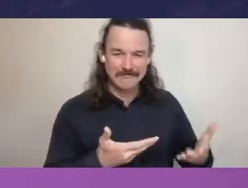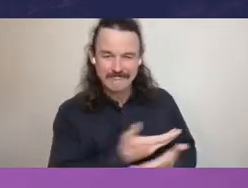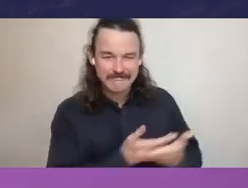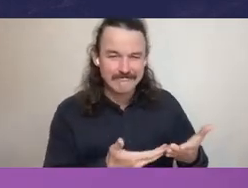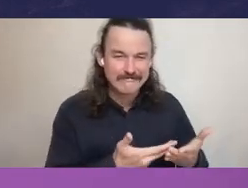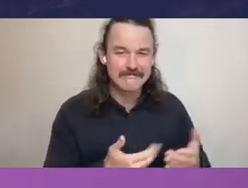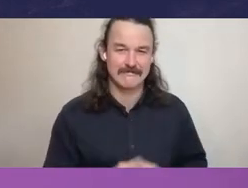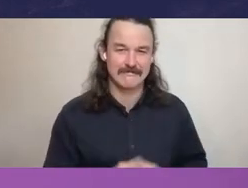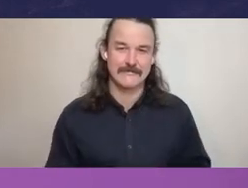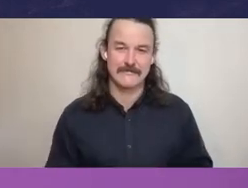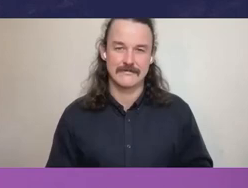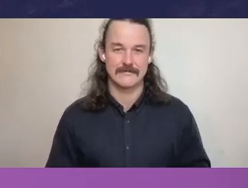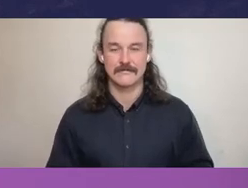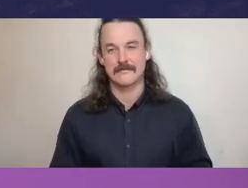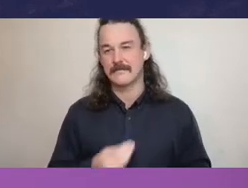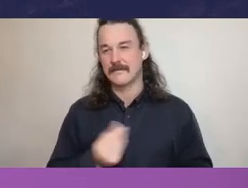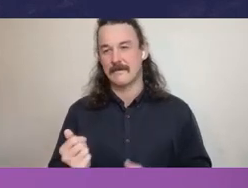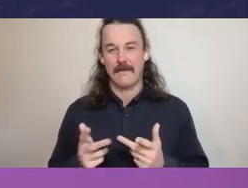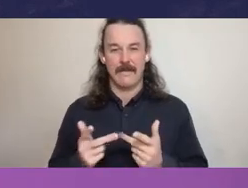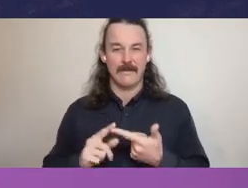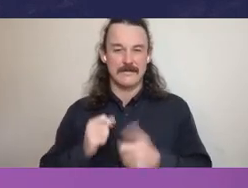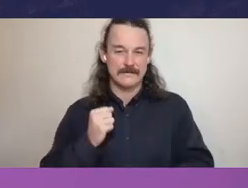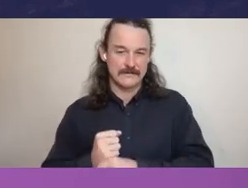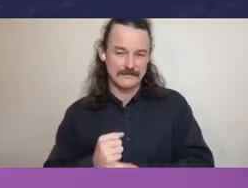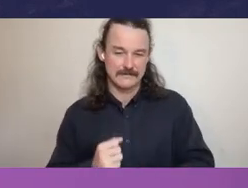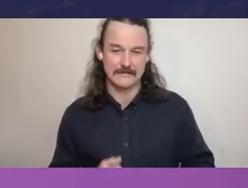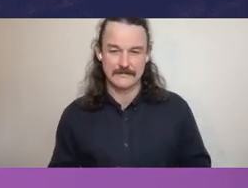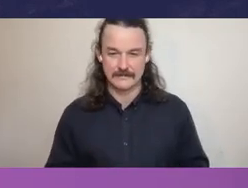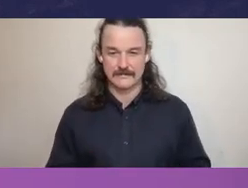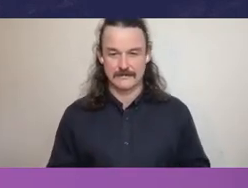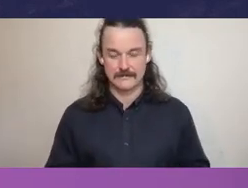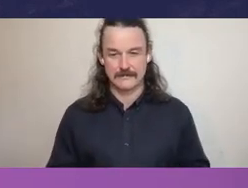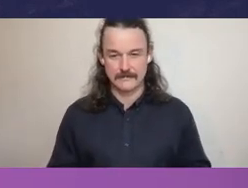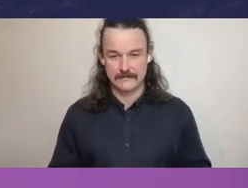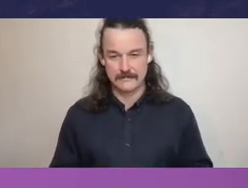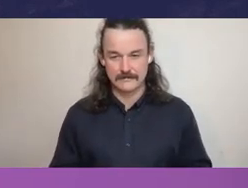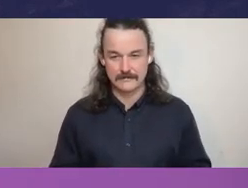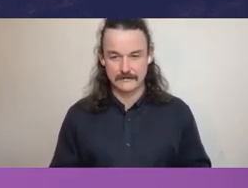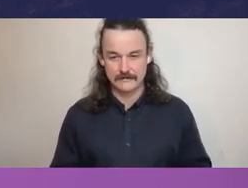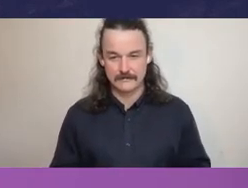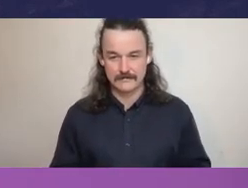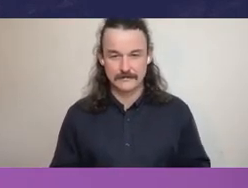I'll just pluck another out of out of the air - the border crossings